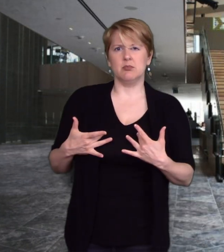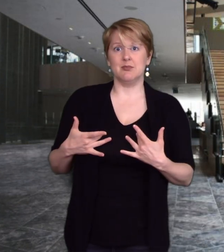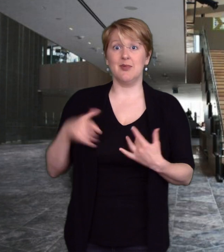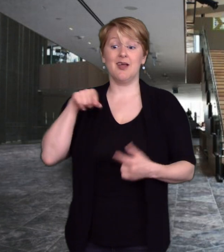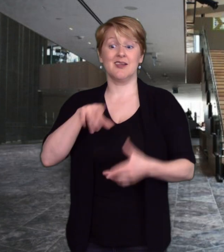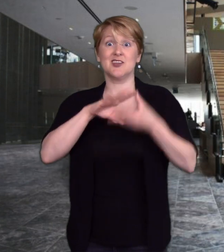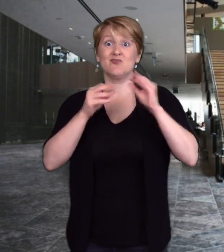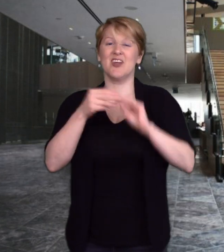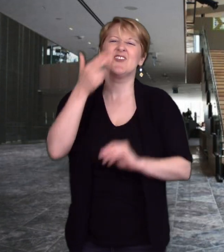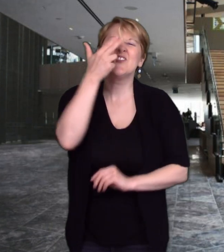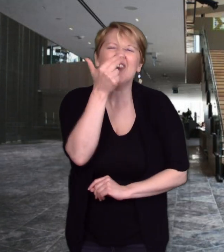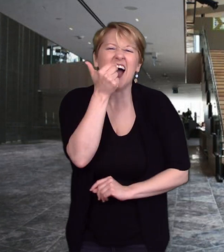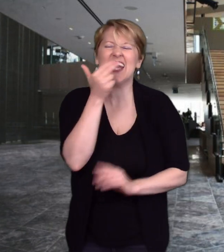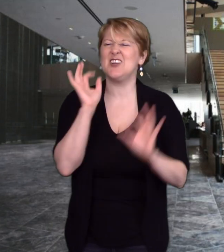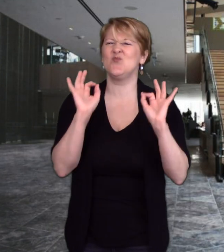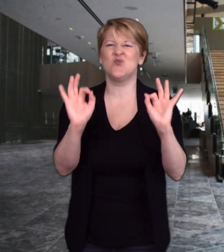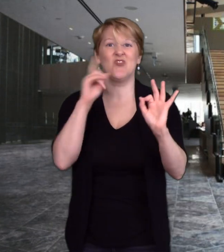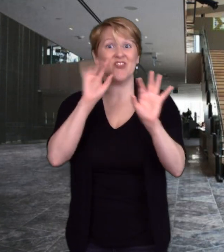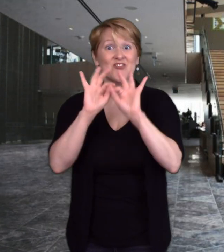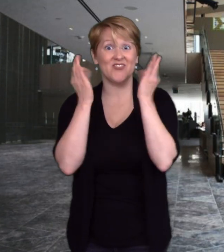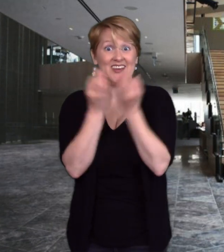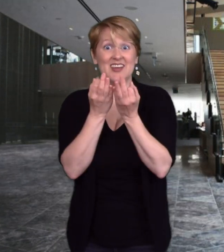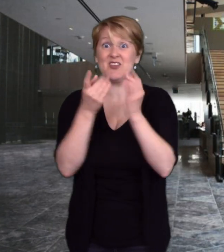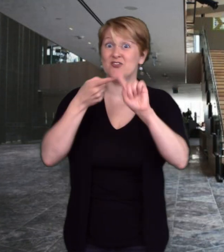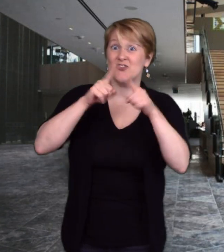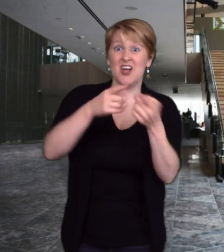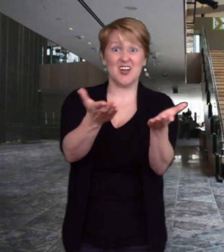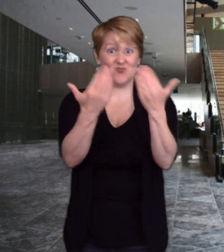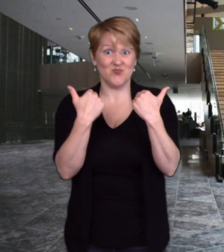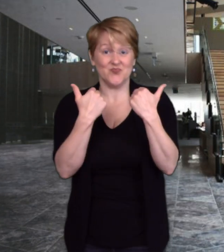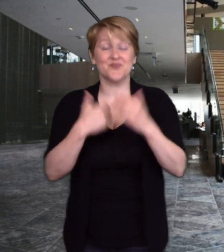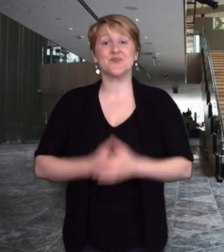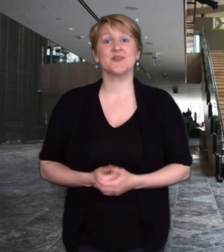This is a funny play for families and friends to watch.